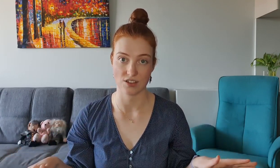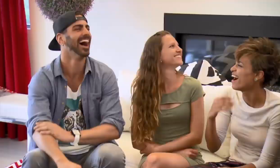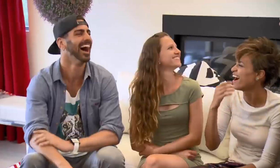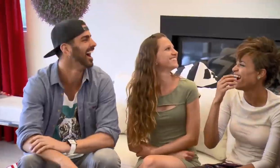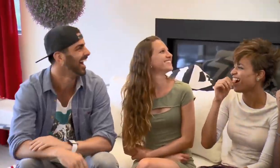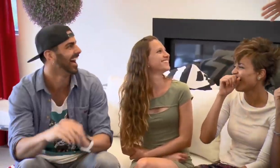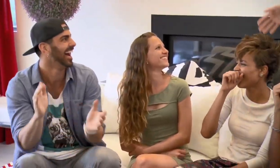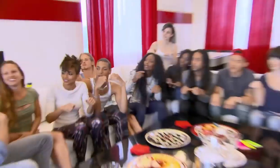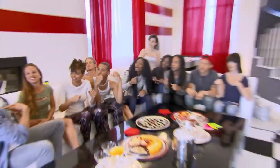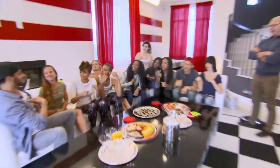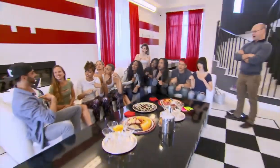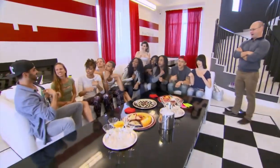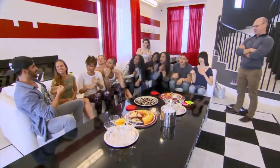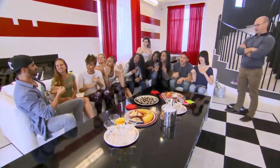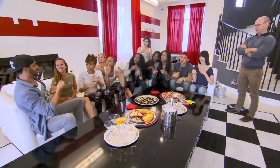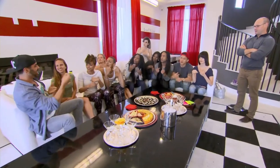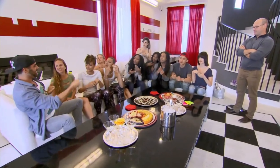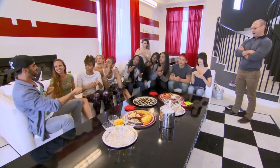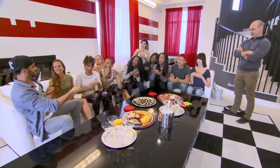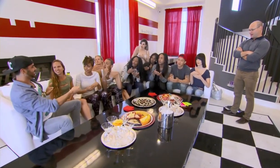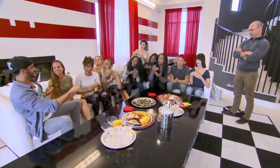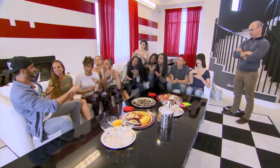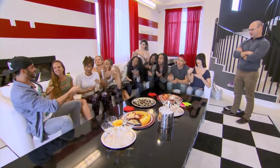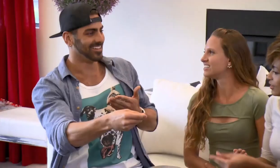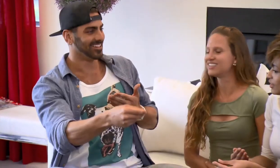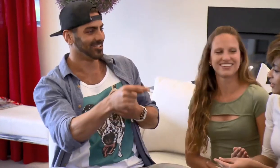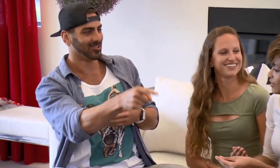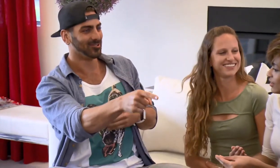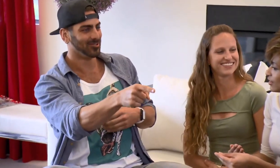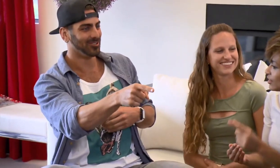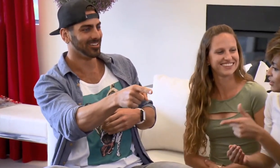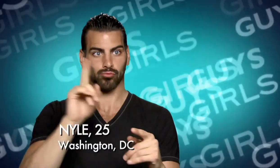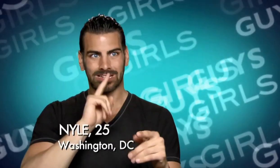I enjoy teaching them my language because I feel like, truly